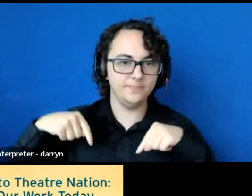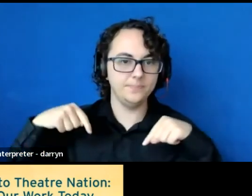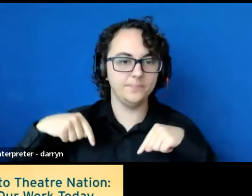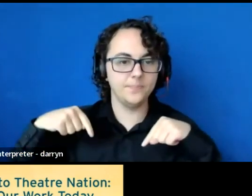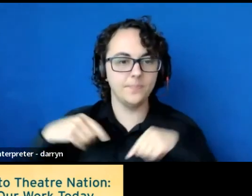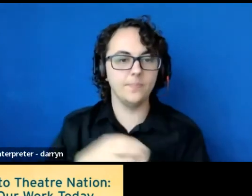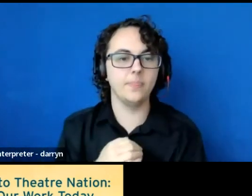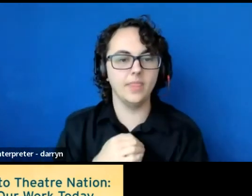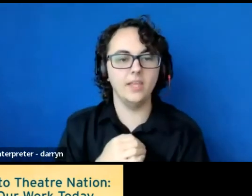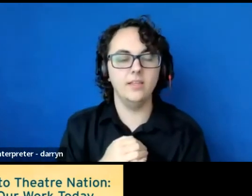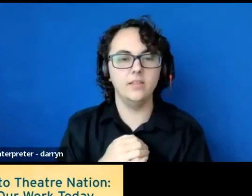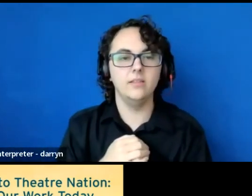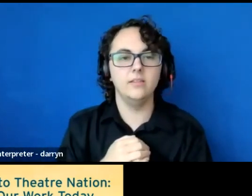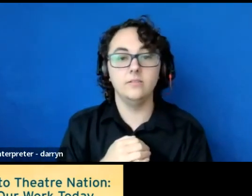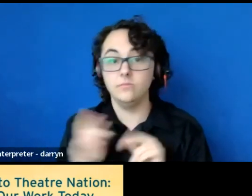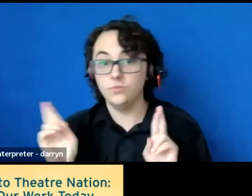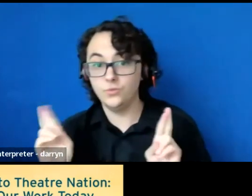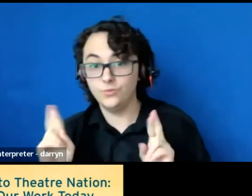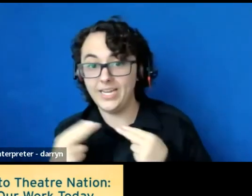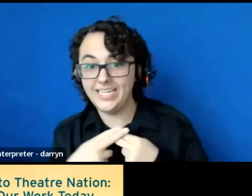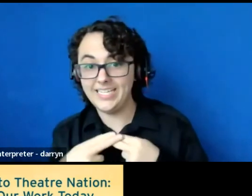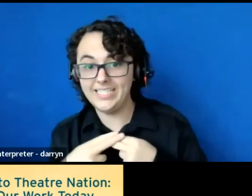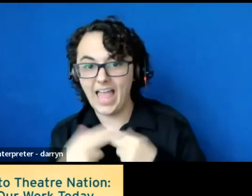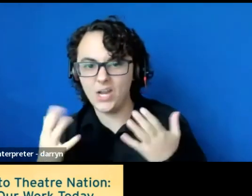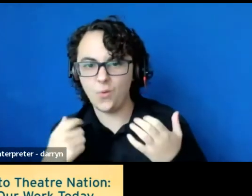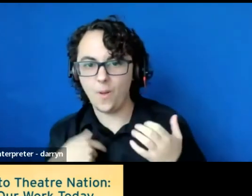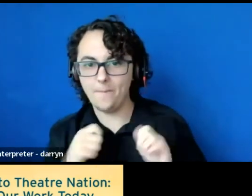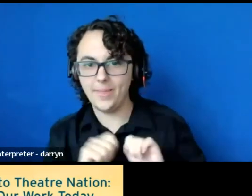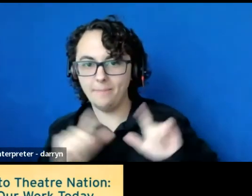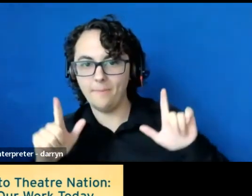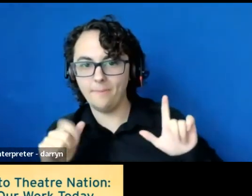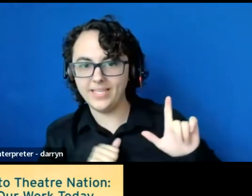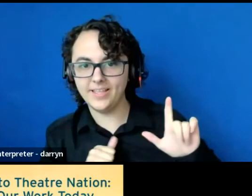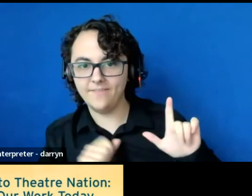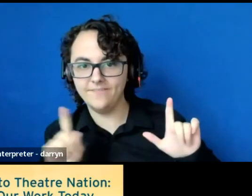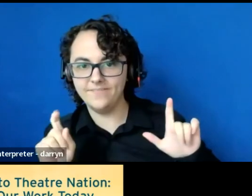And do you have the slides ready? Or do you want me to share my screen?